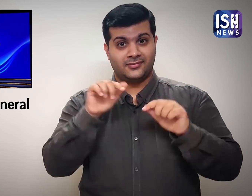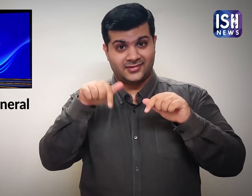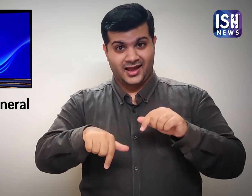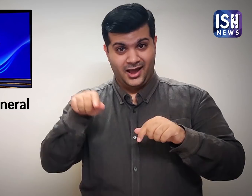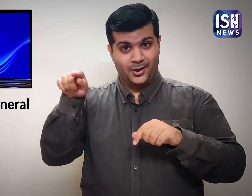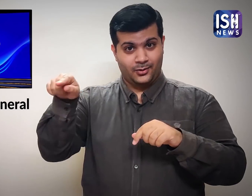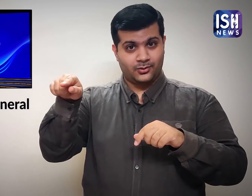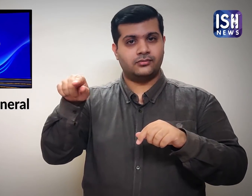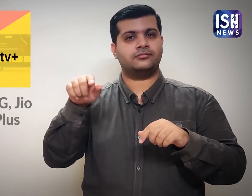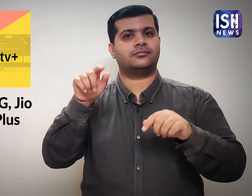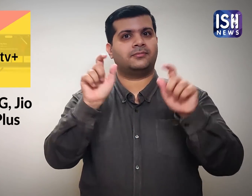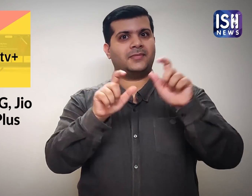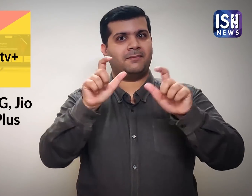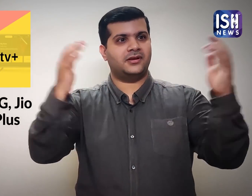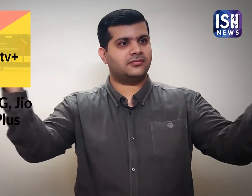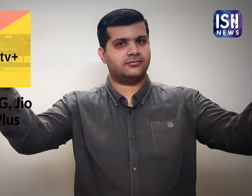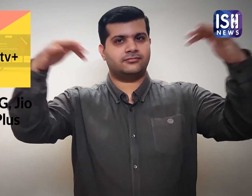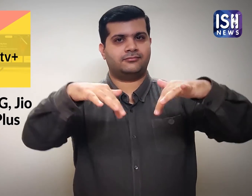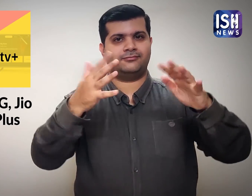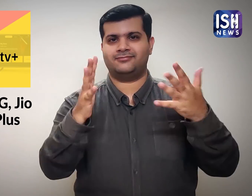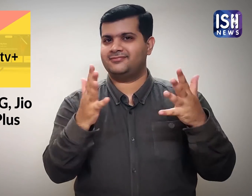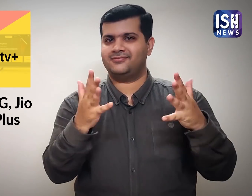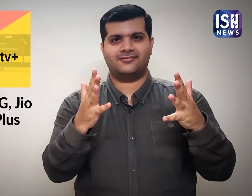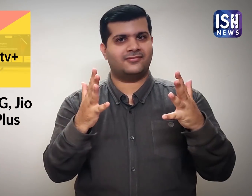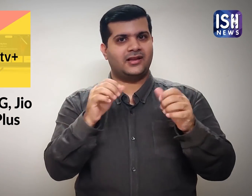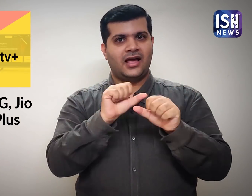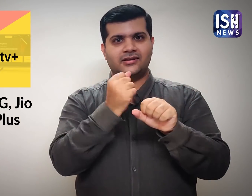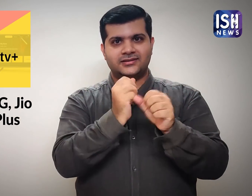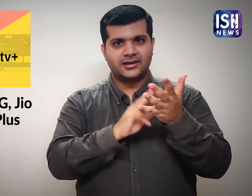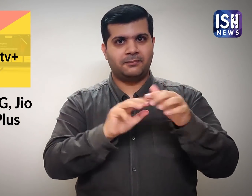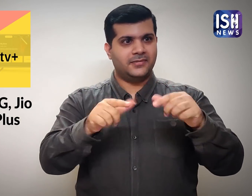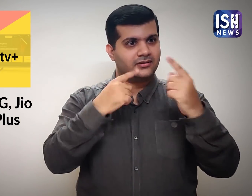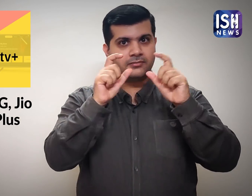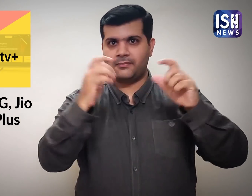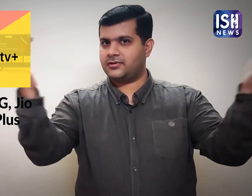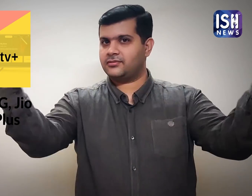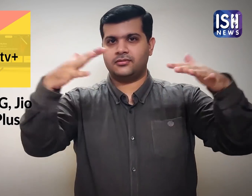Since the people were not able to physically attend the AGM,